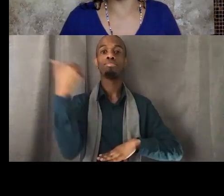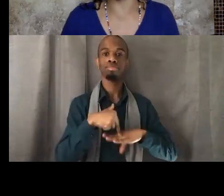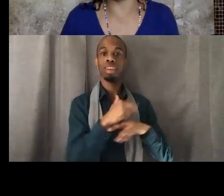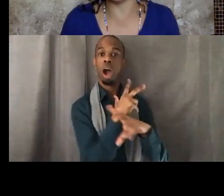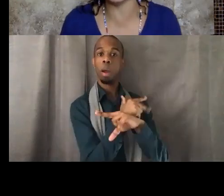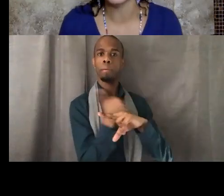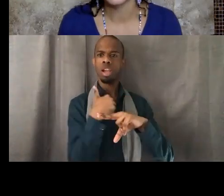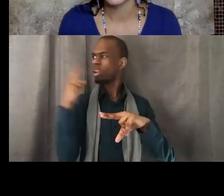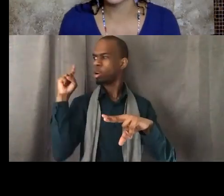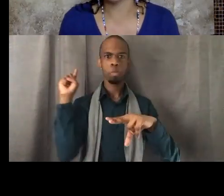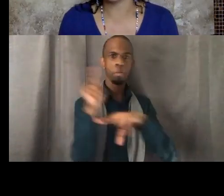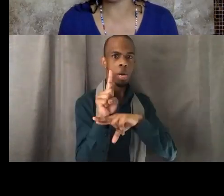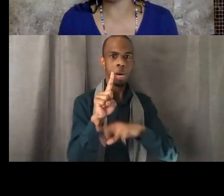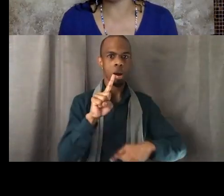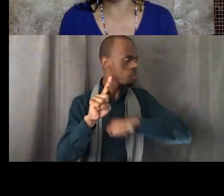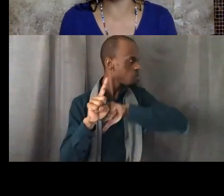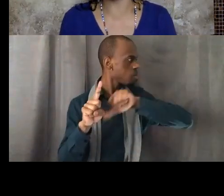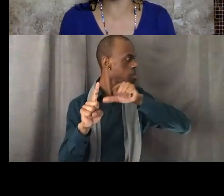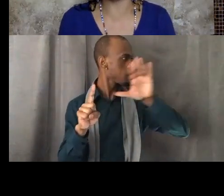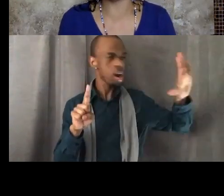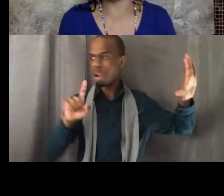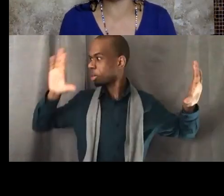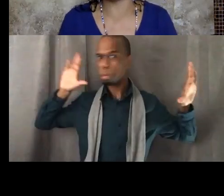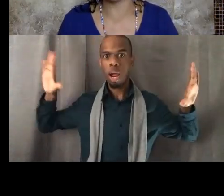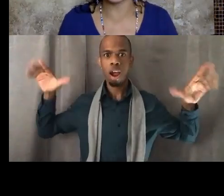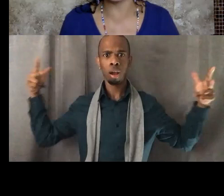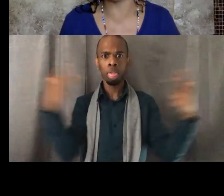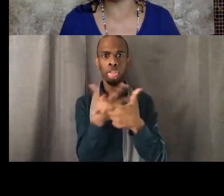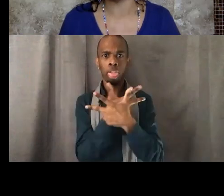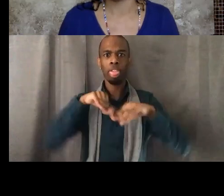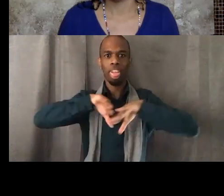I had been in Black organizer space with Patrisse Cullors